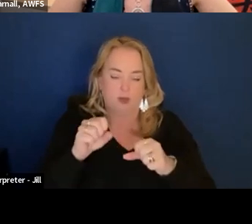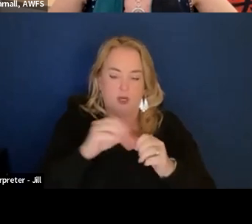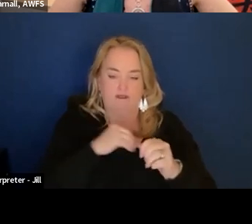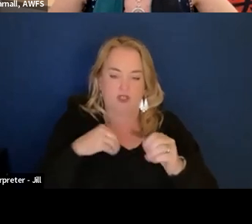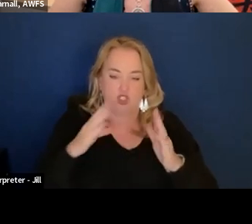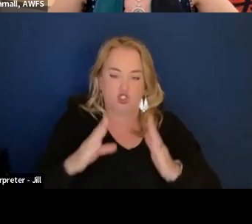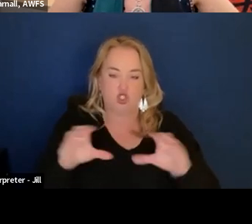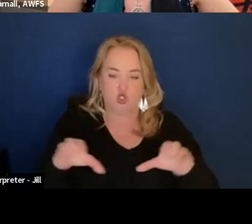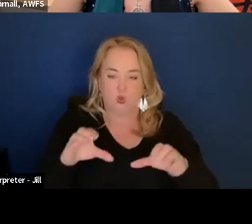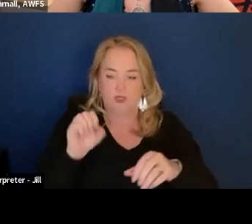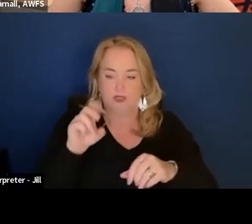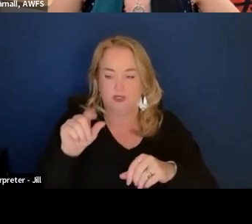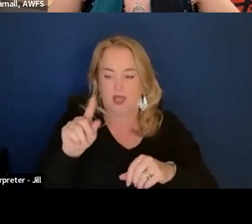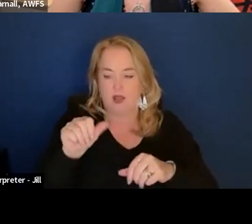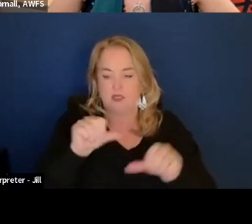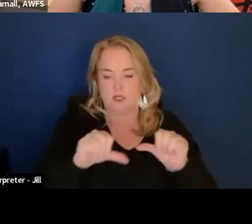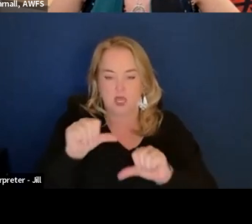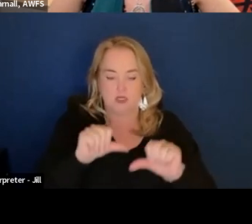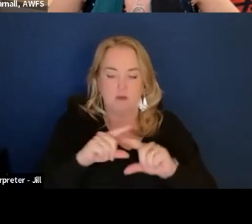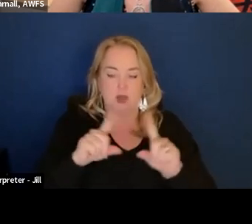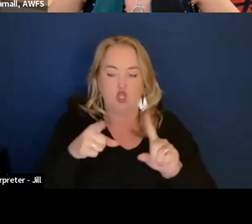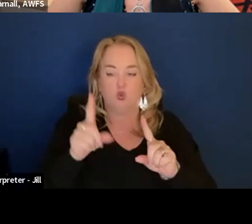And like you still need to have some knowledge of an AI.